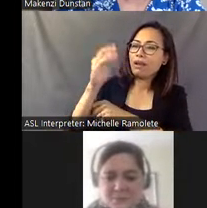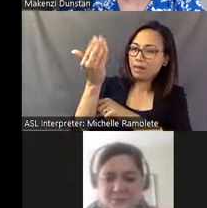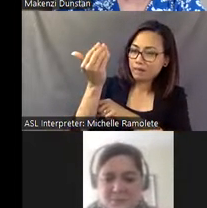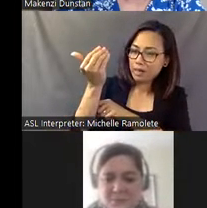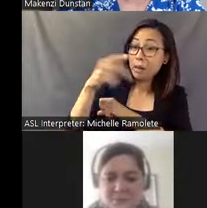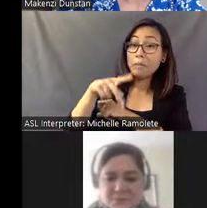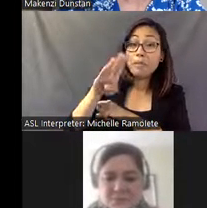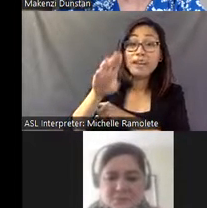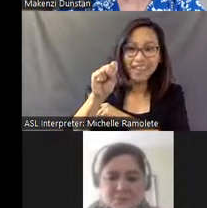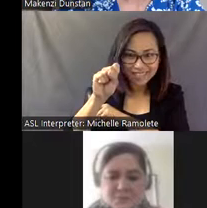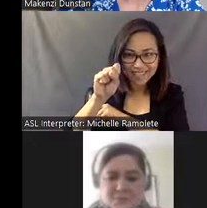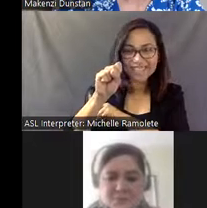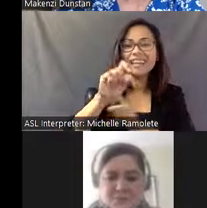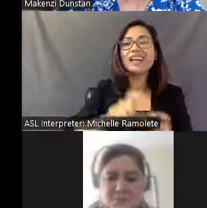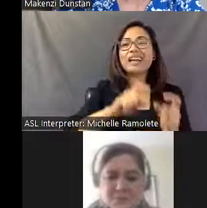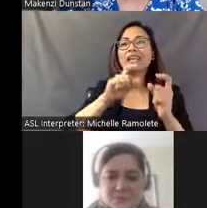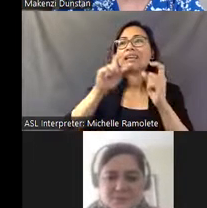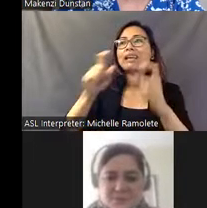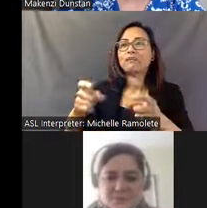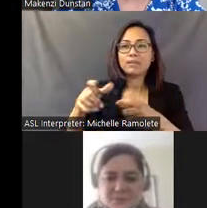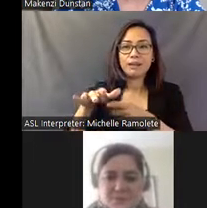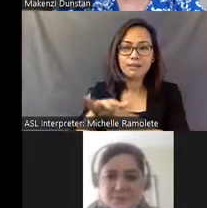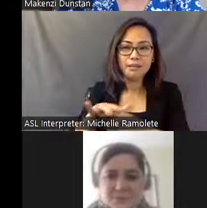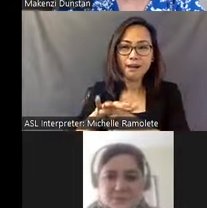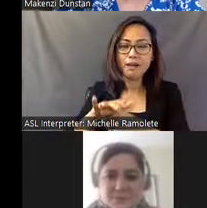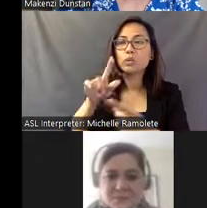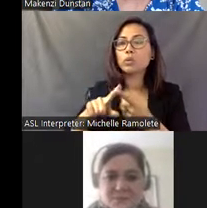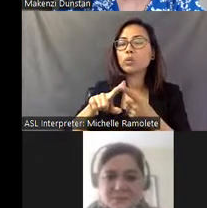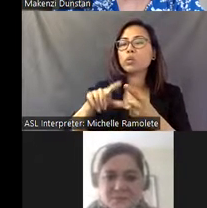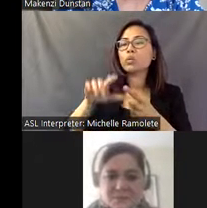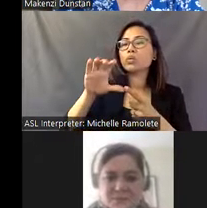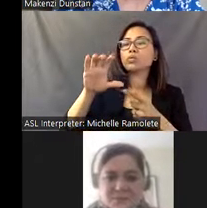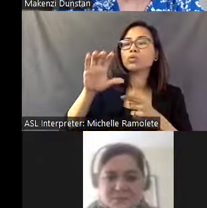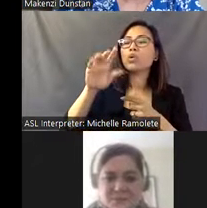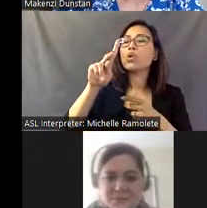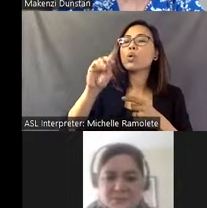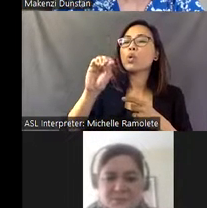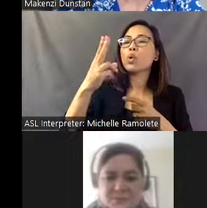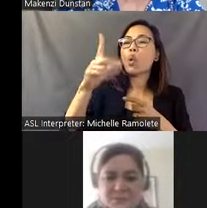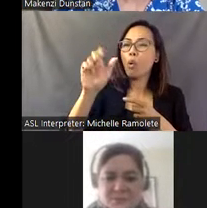gets the site to Columbia, or to- excuse me- to the Kohler Foundation during the preservation,